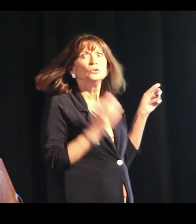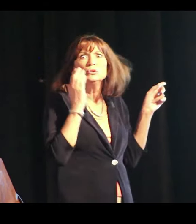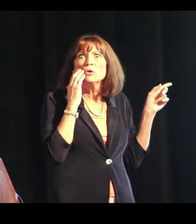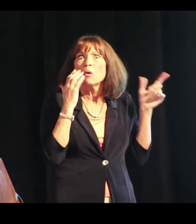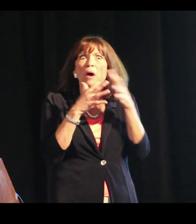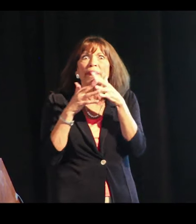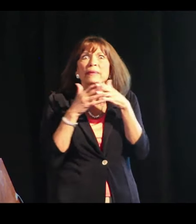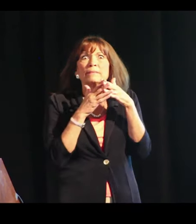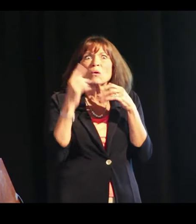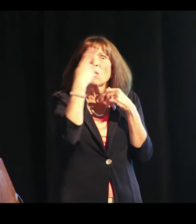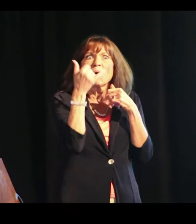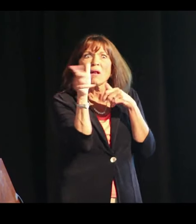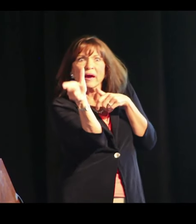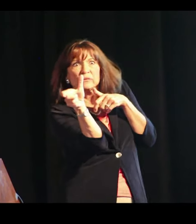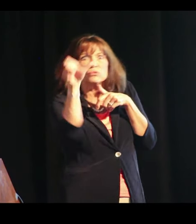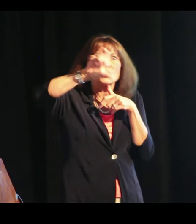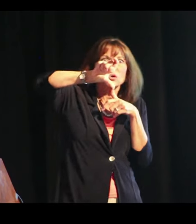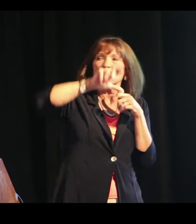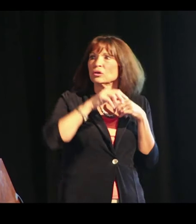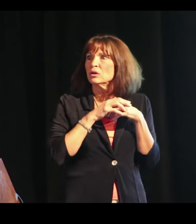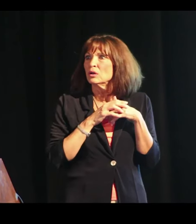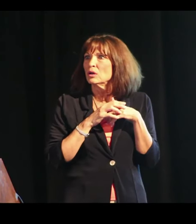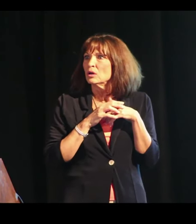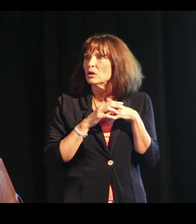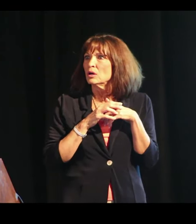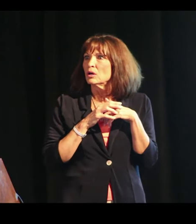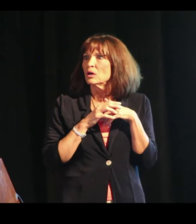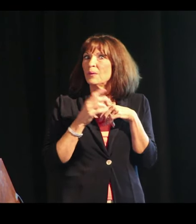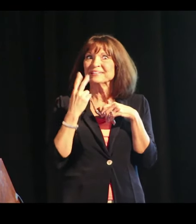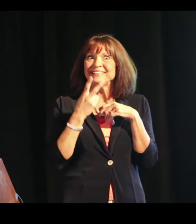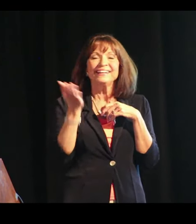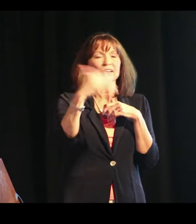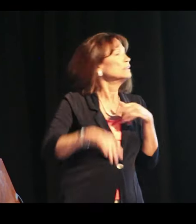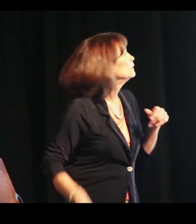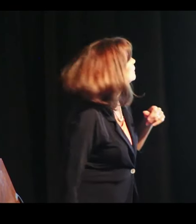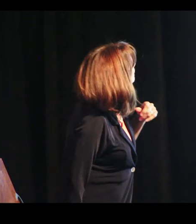Do you know what the Americas look like if you turn them on their side? Let's see.